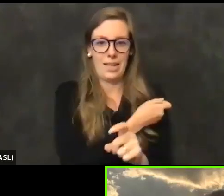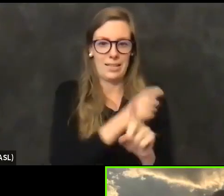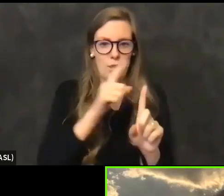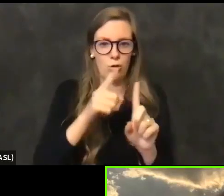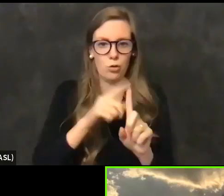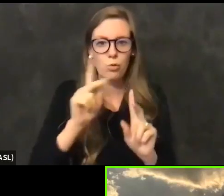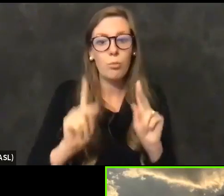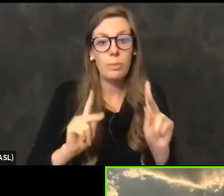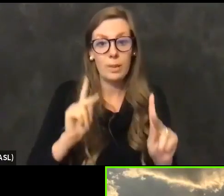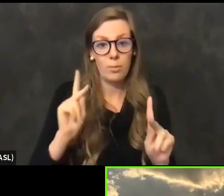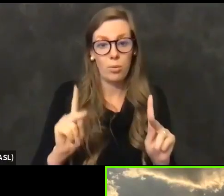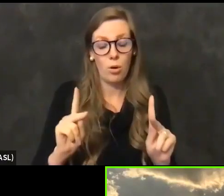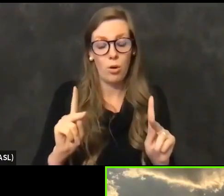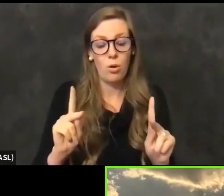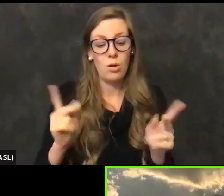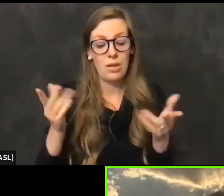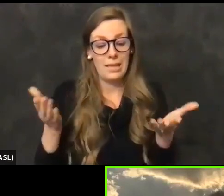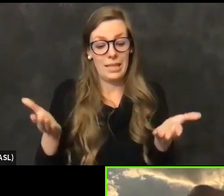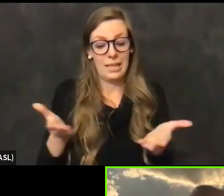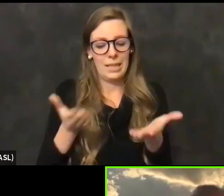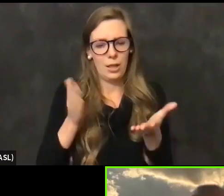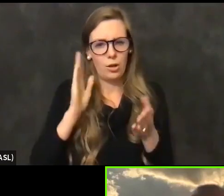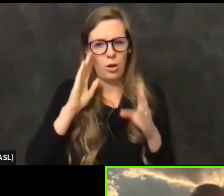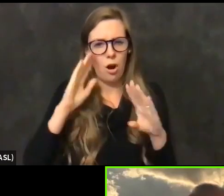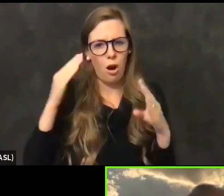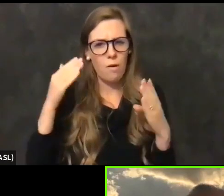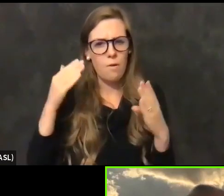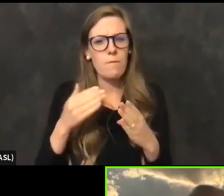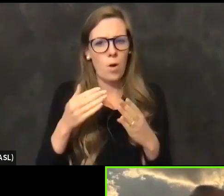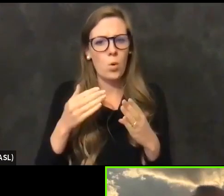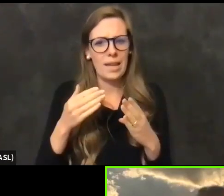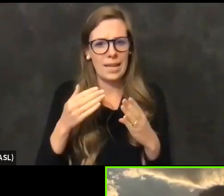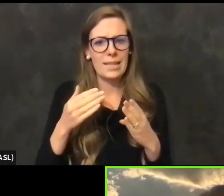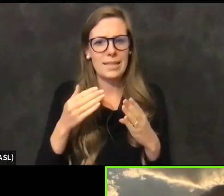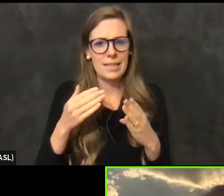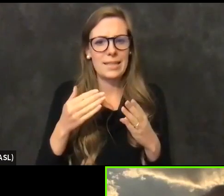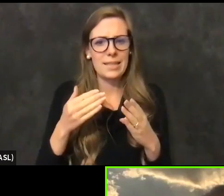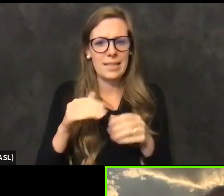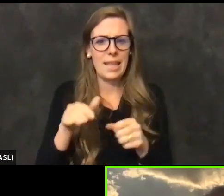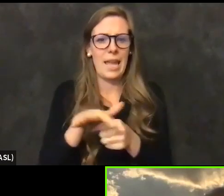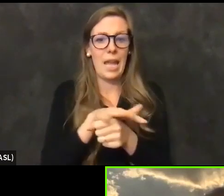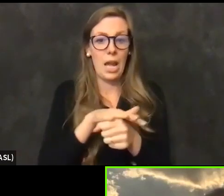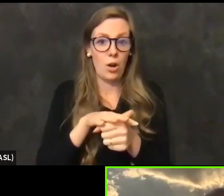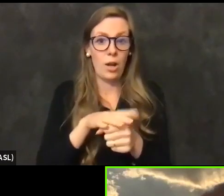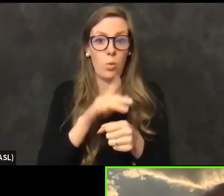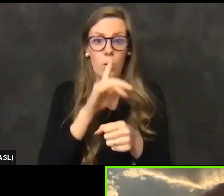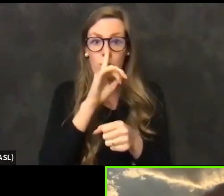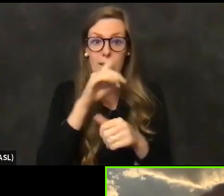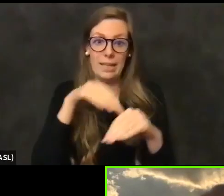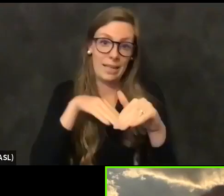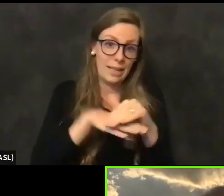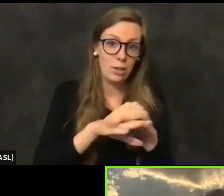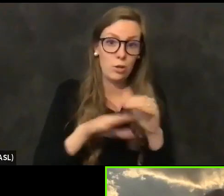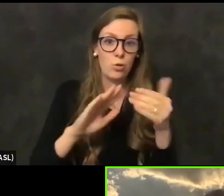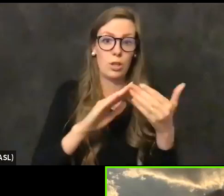Sonoma County, our primary area of which we get vaccines and then put them into the community, is going to be through our federally.